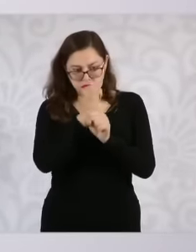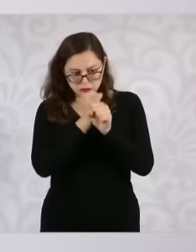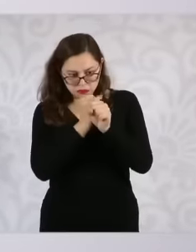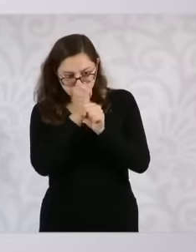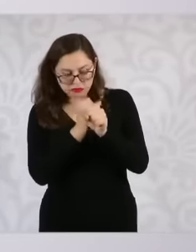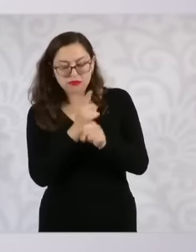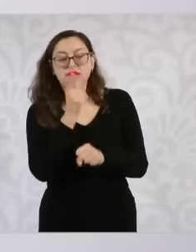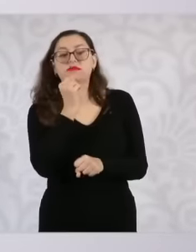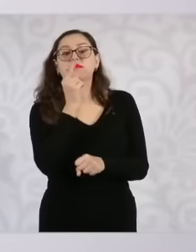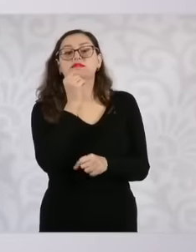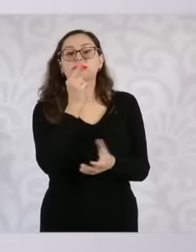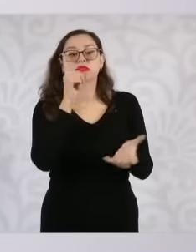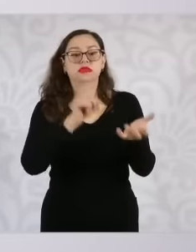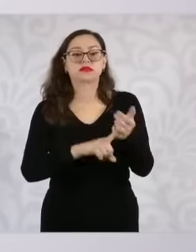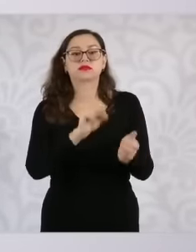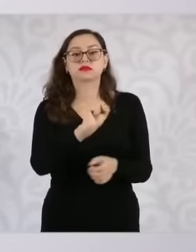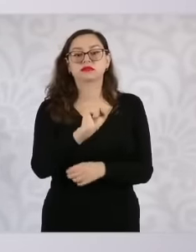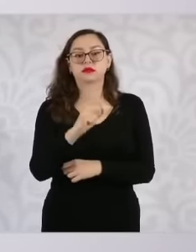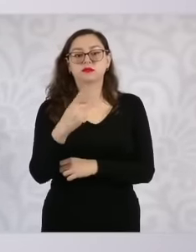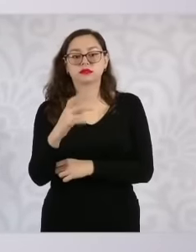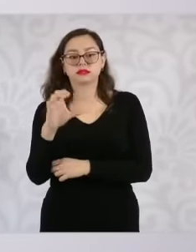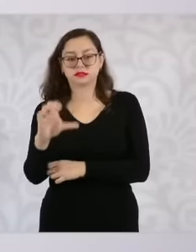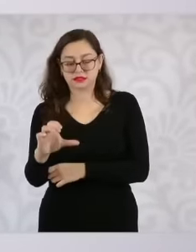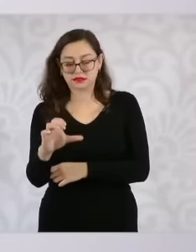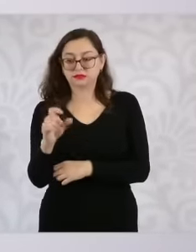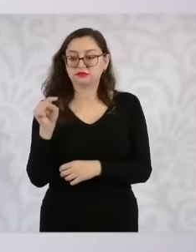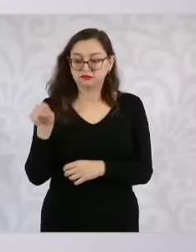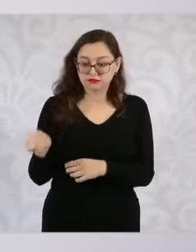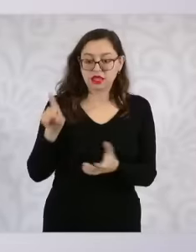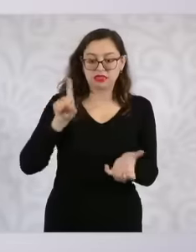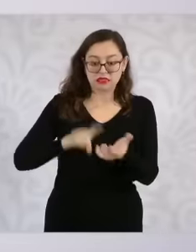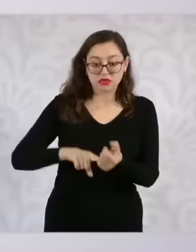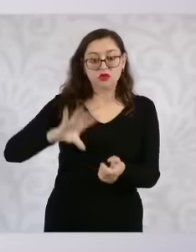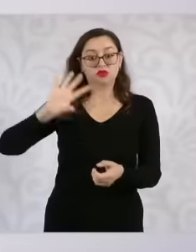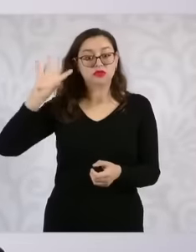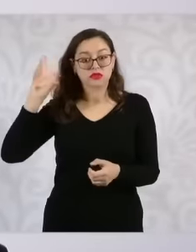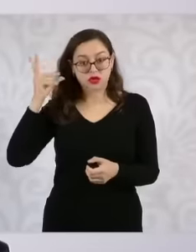The Secretariat of Security will have the capabilities and technological tools to